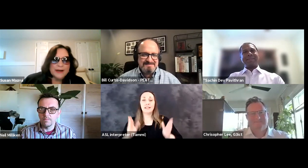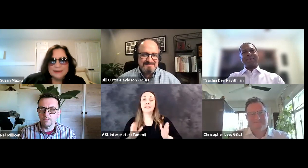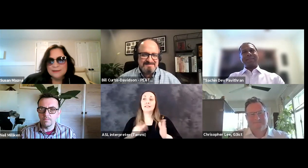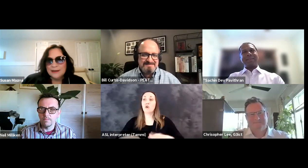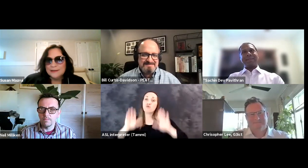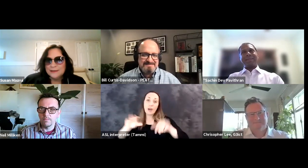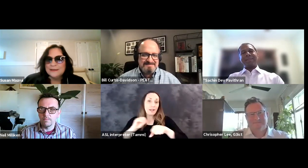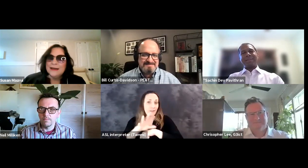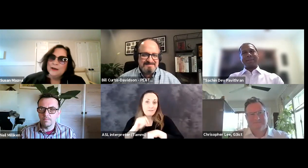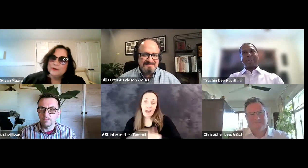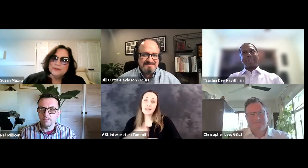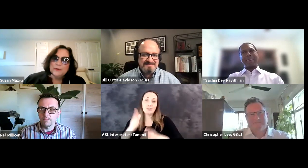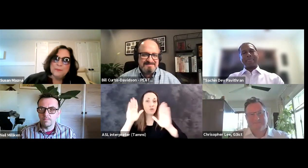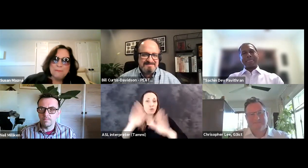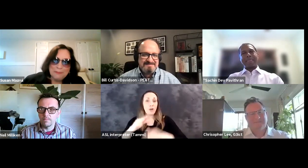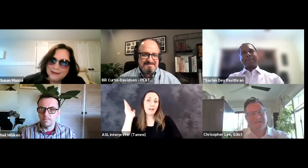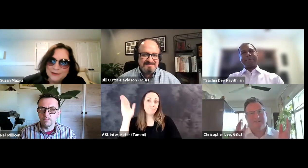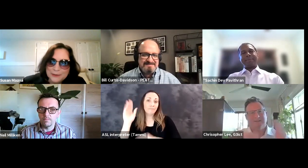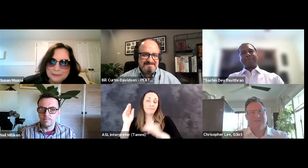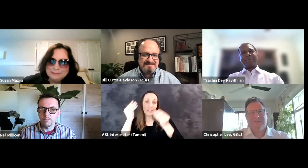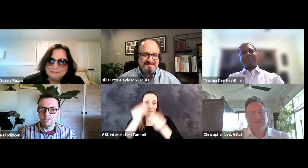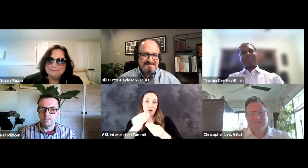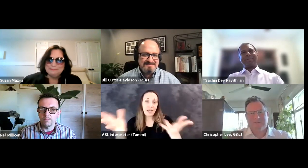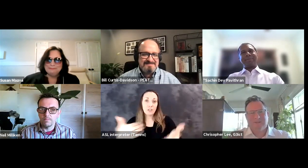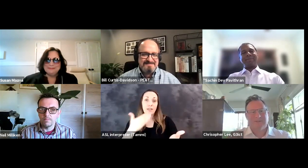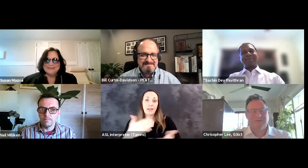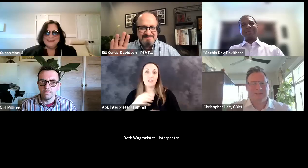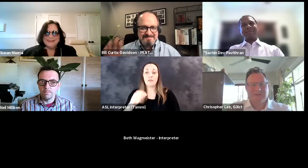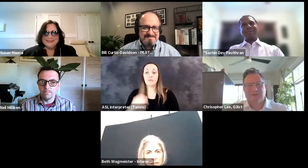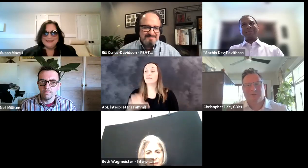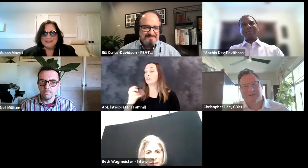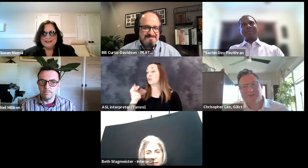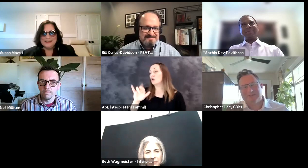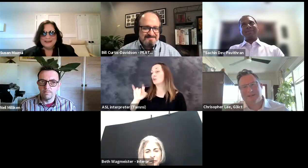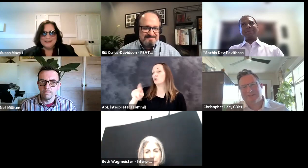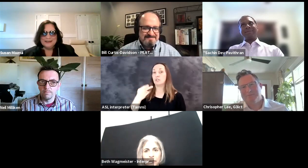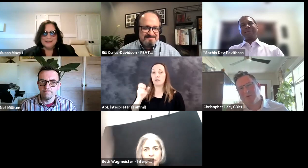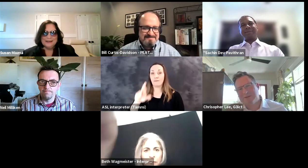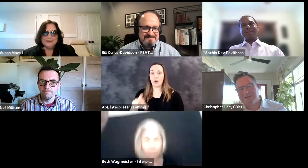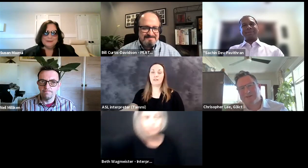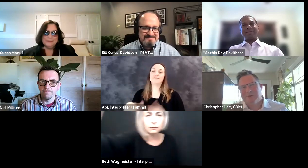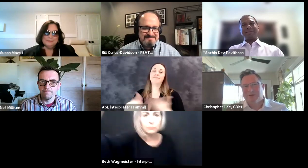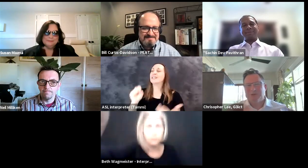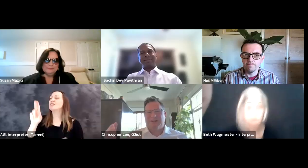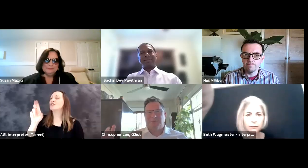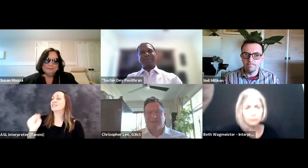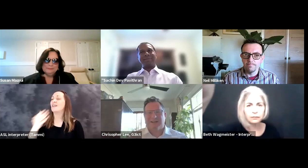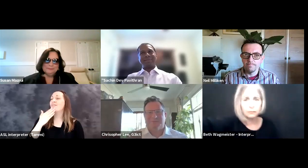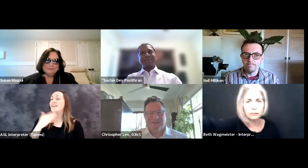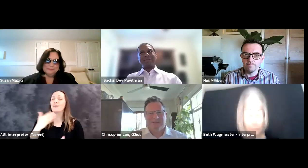Christopher, but thank you to all the panelists. Great advice, great insights. And Christopher, back to you. Christopher: Susan, thank you so much.